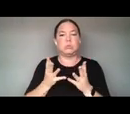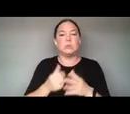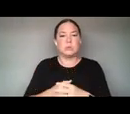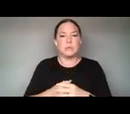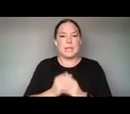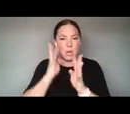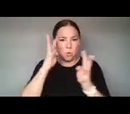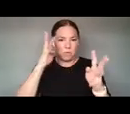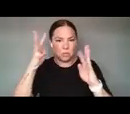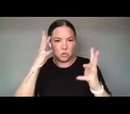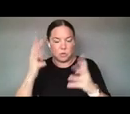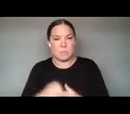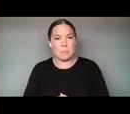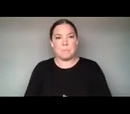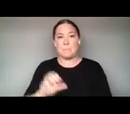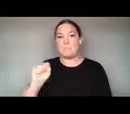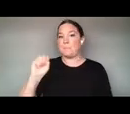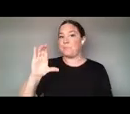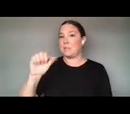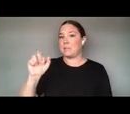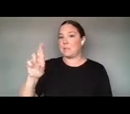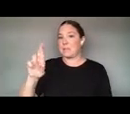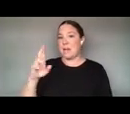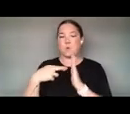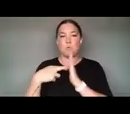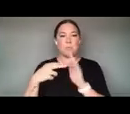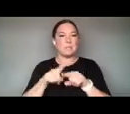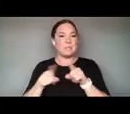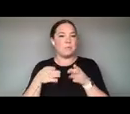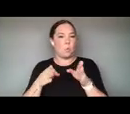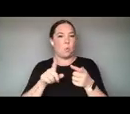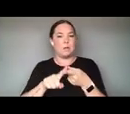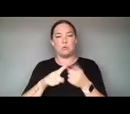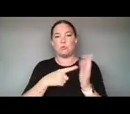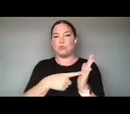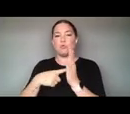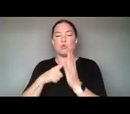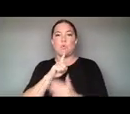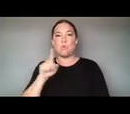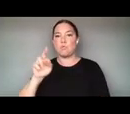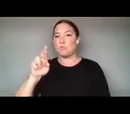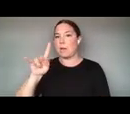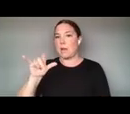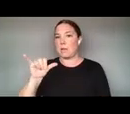NEW WAYS OF REPRESENTING OUR REALITY WITH VOLUMETRIC VIDEO. WE USE THAT SOFTWARE OURSELVES